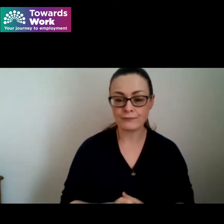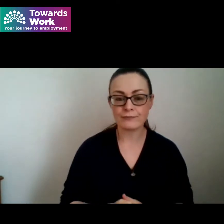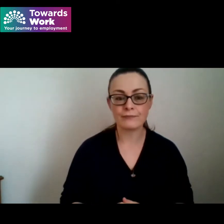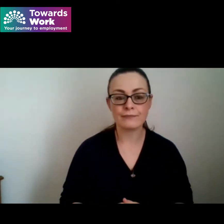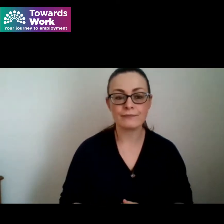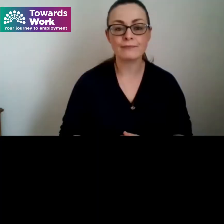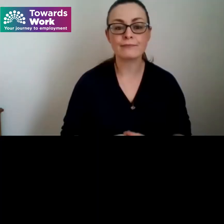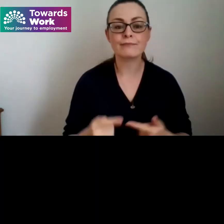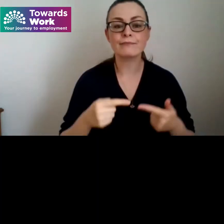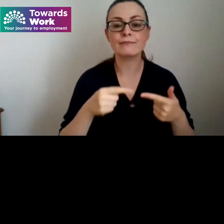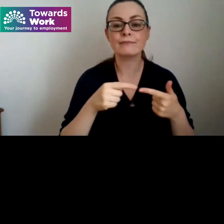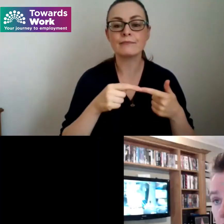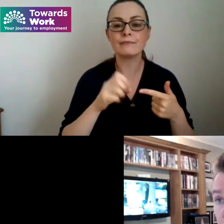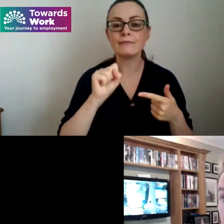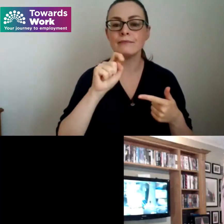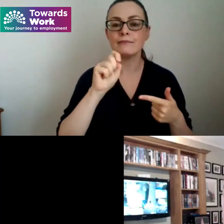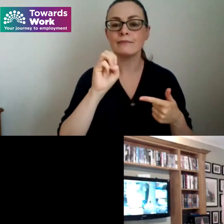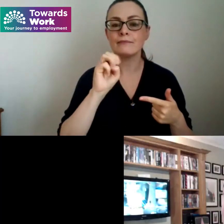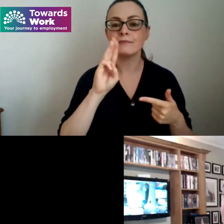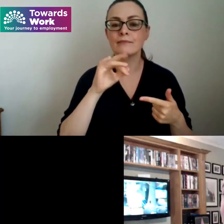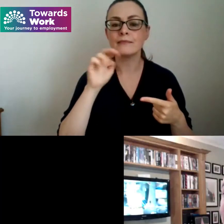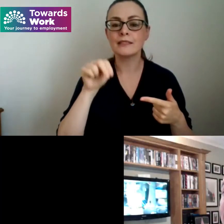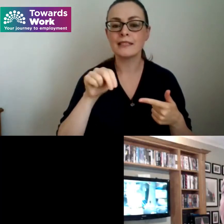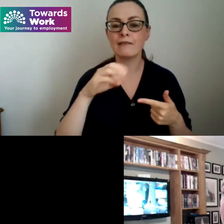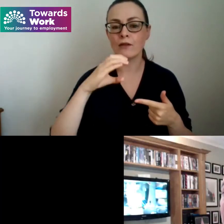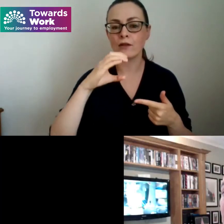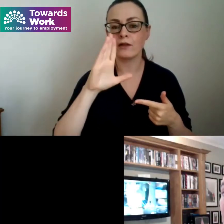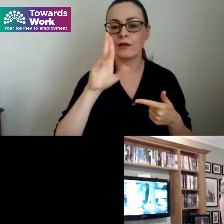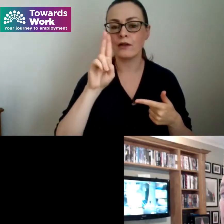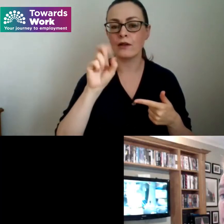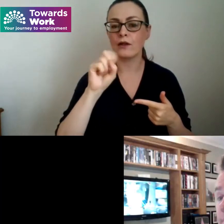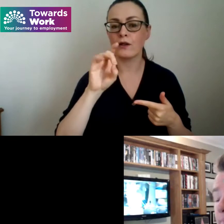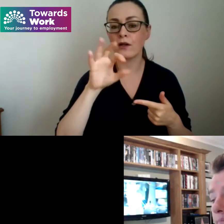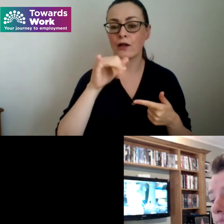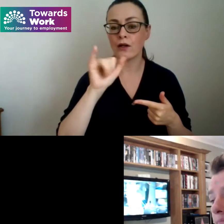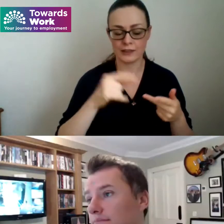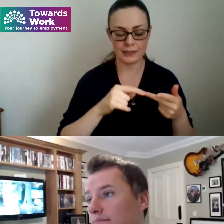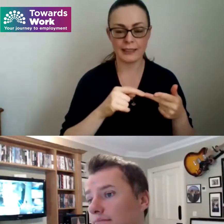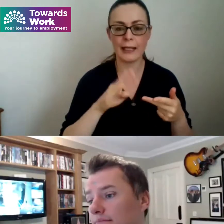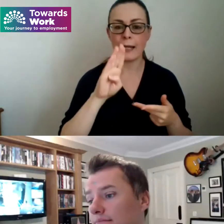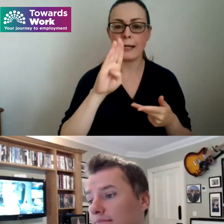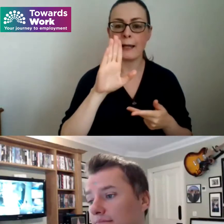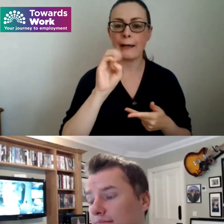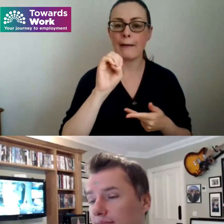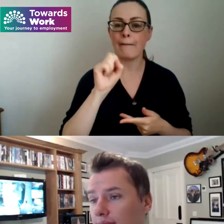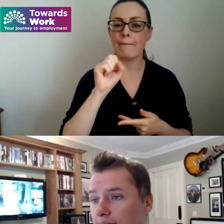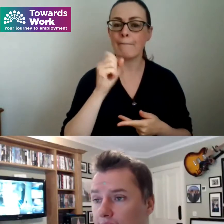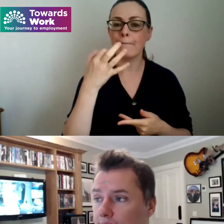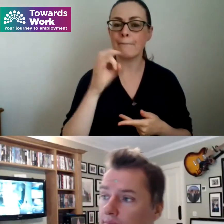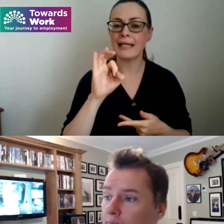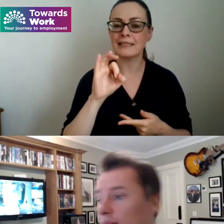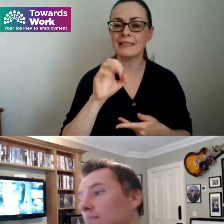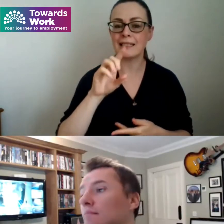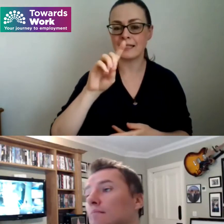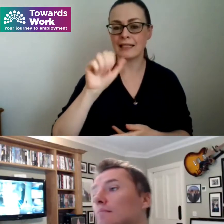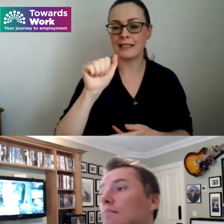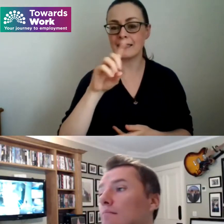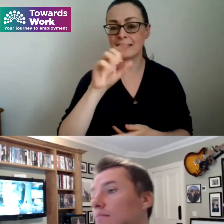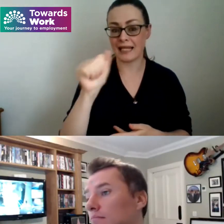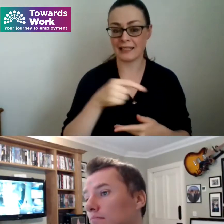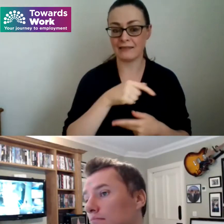also have Stephen Clusky and we also have Blessing Dada for this particular panel so I welcome you